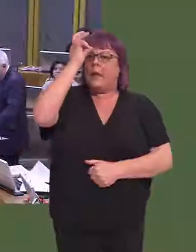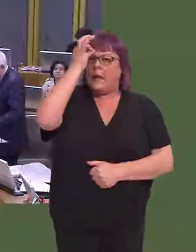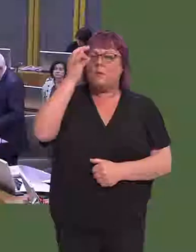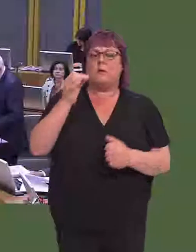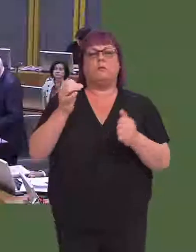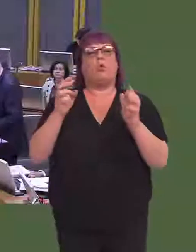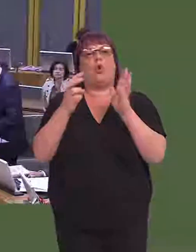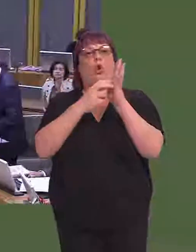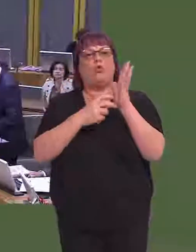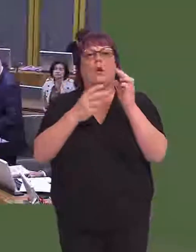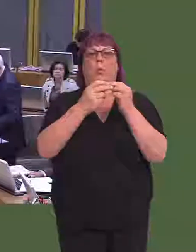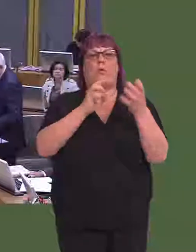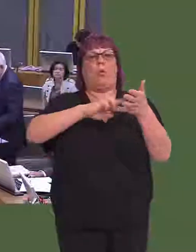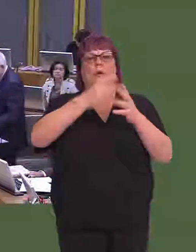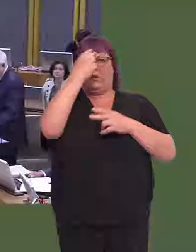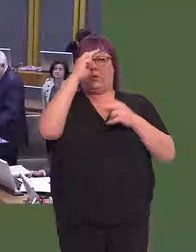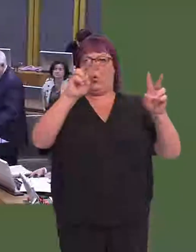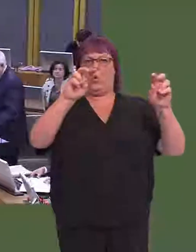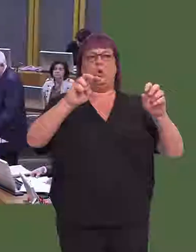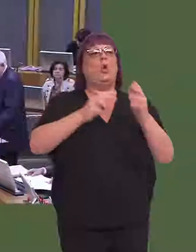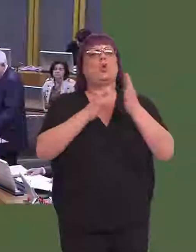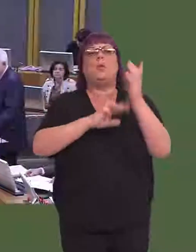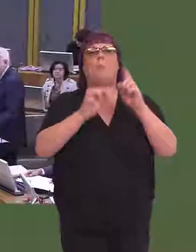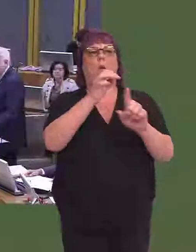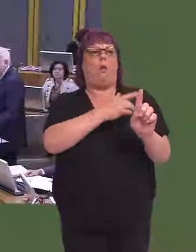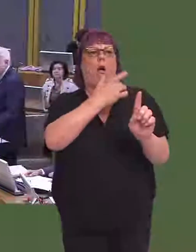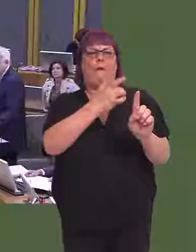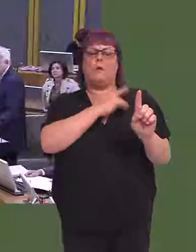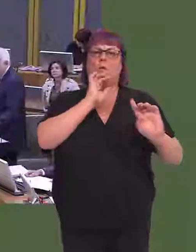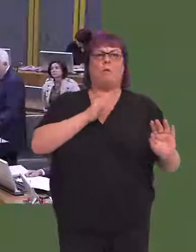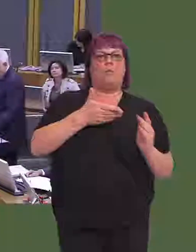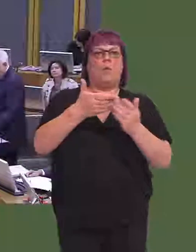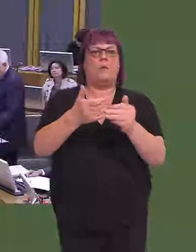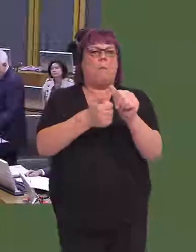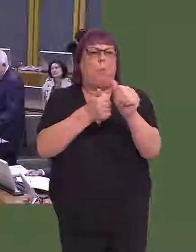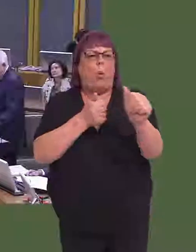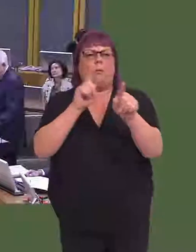The council has a contract with Newport Live to deliver a range of sport and physical activity